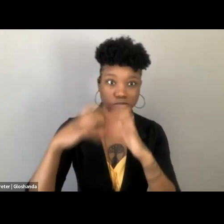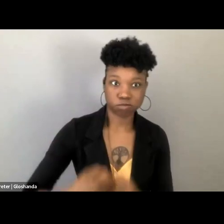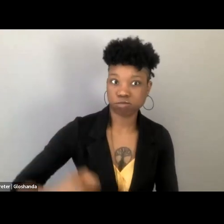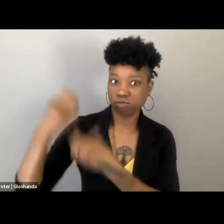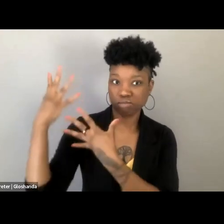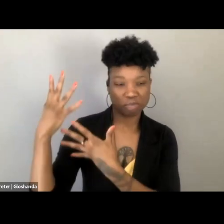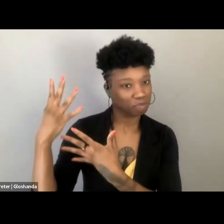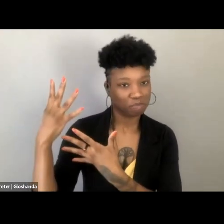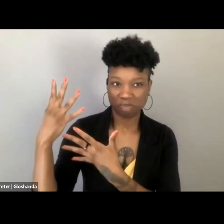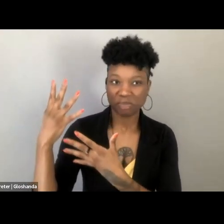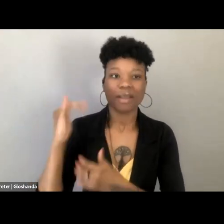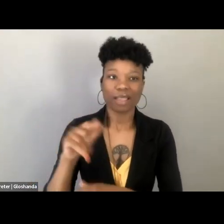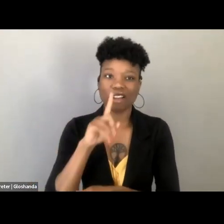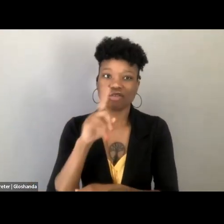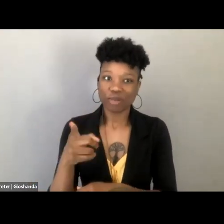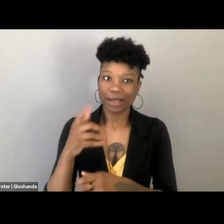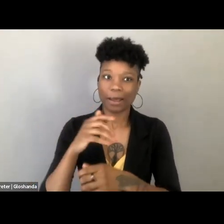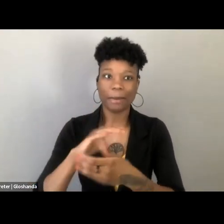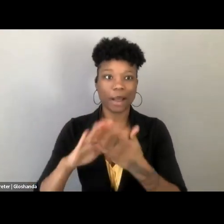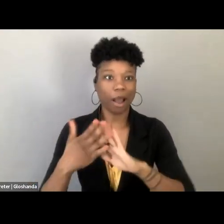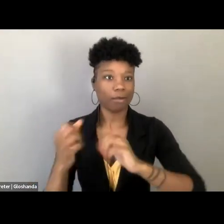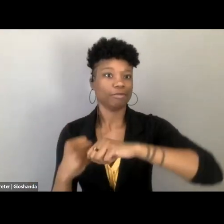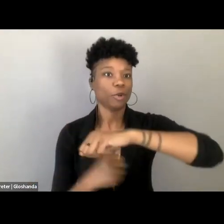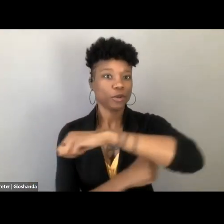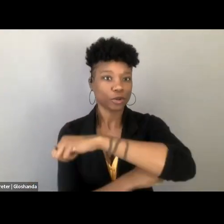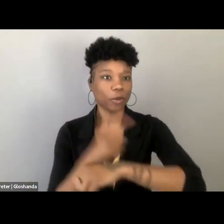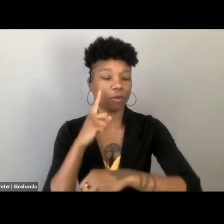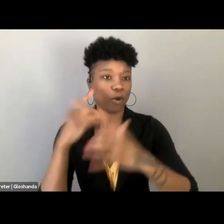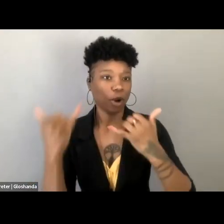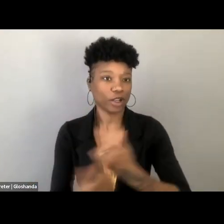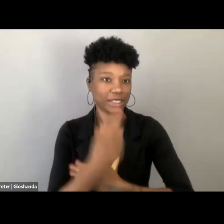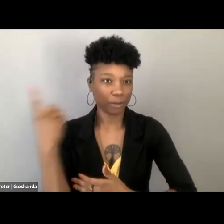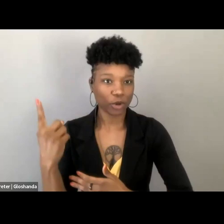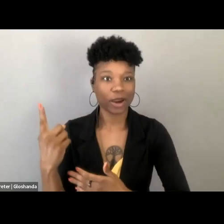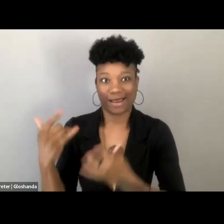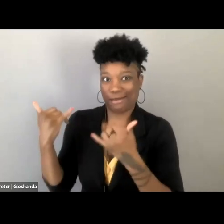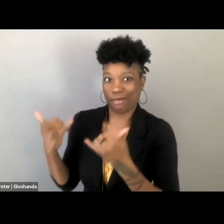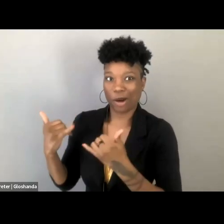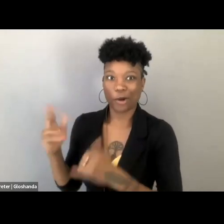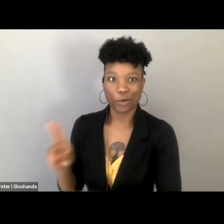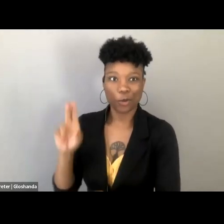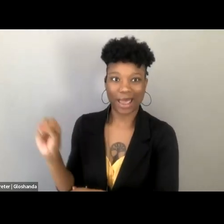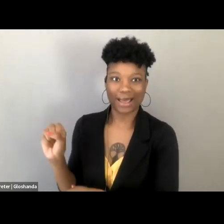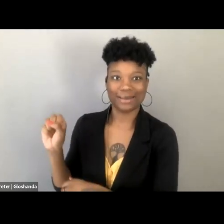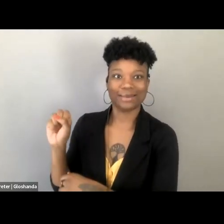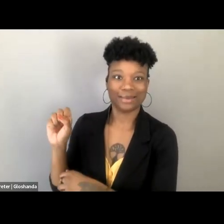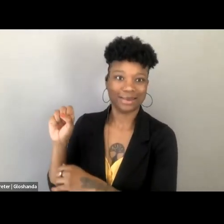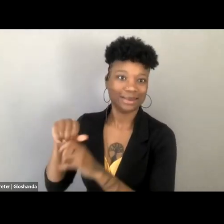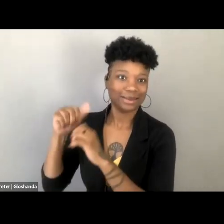it is almost the cornerstone in some ways of contemporary or modern US statecraft. So we're really kind of getting to the heart